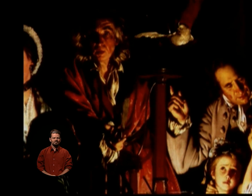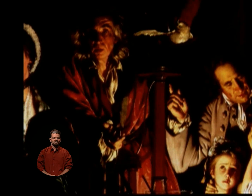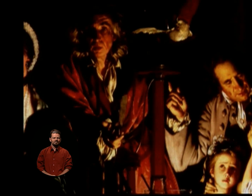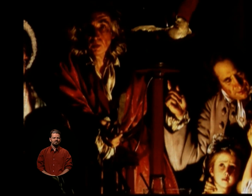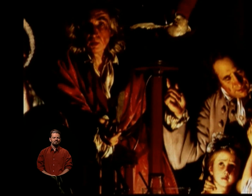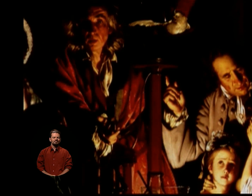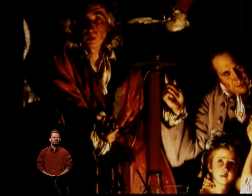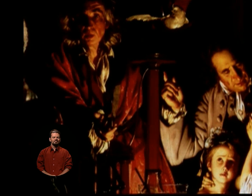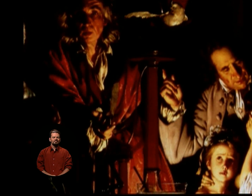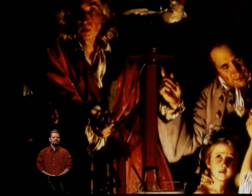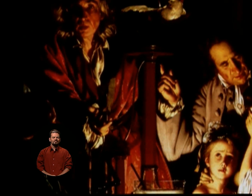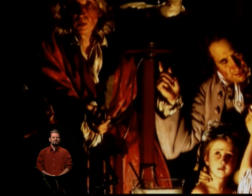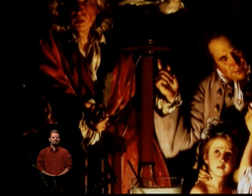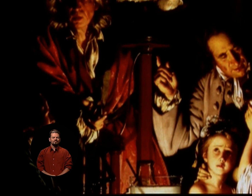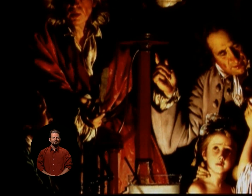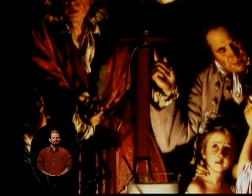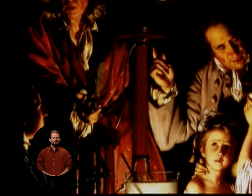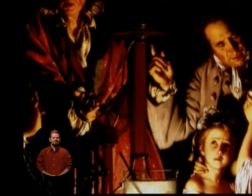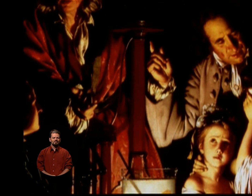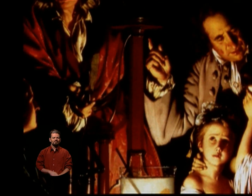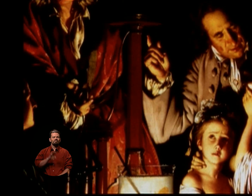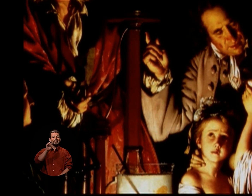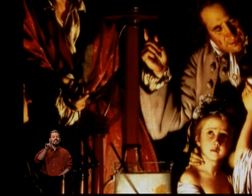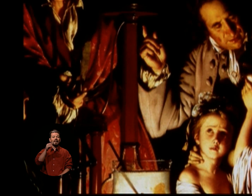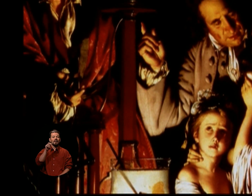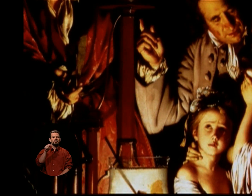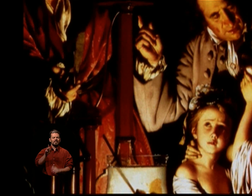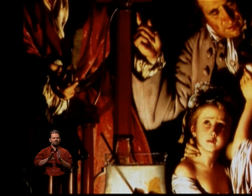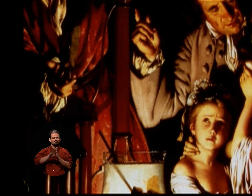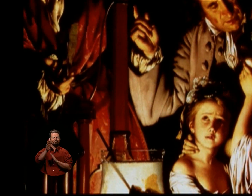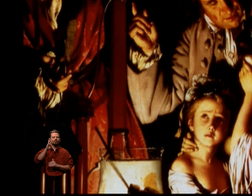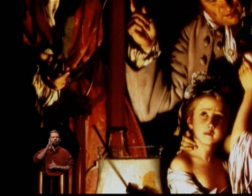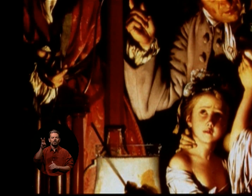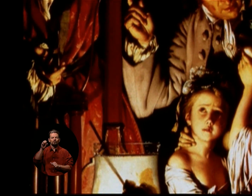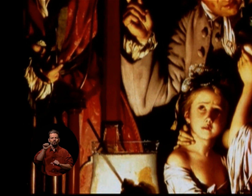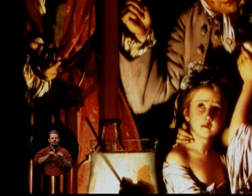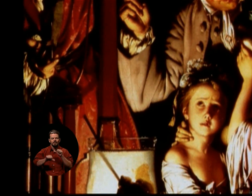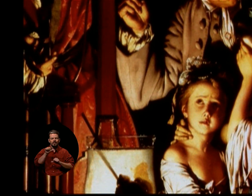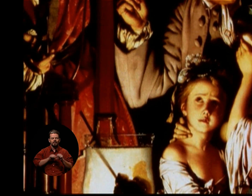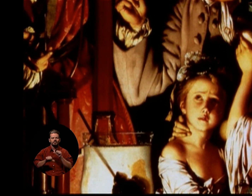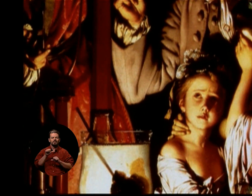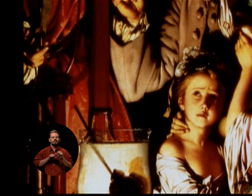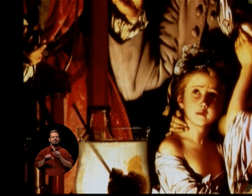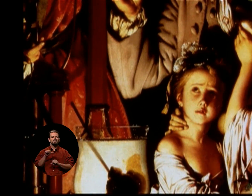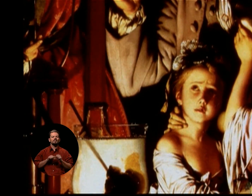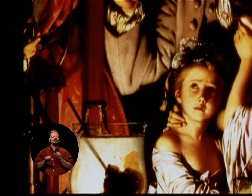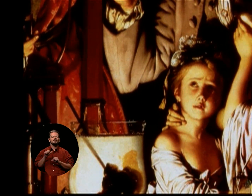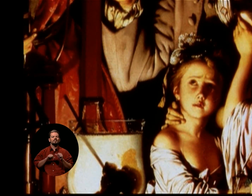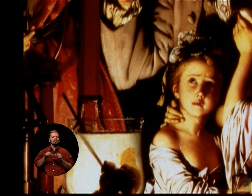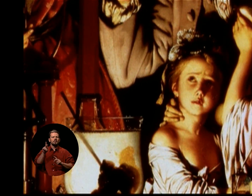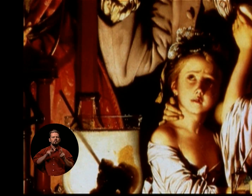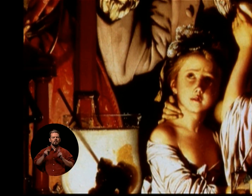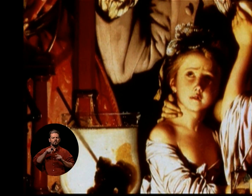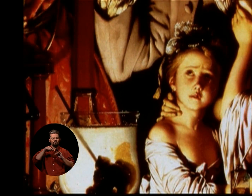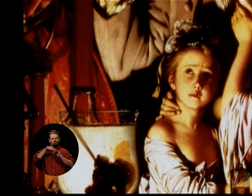THE ENLIGHTENMENT LAUNCHED WESTERN SCIENCE AND BROUGHT ABOUT A DEEP REFLECTION ON SOCIETIES AND GOVERNMENT.